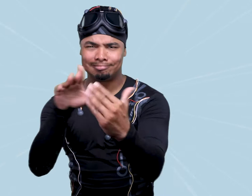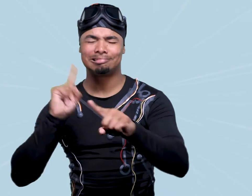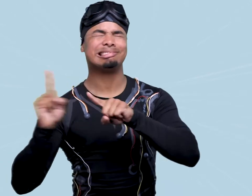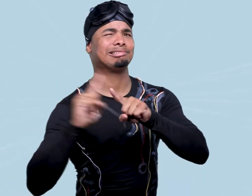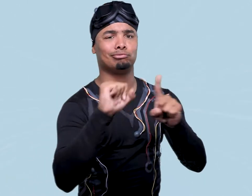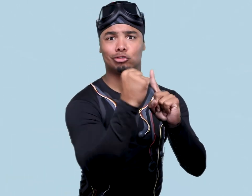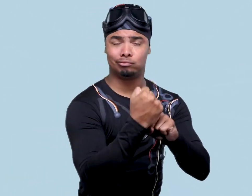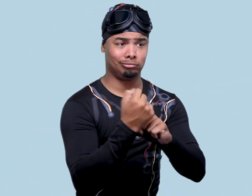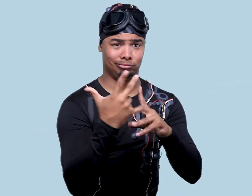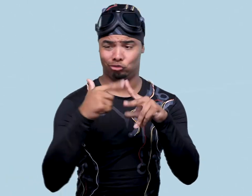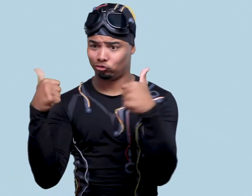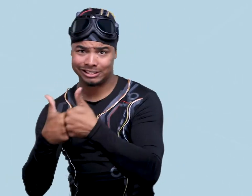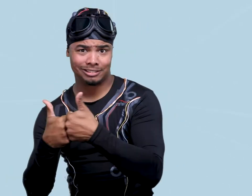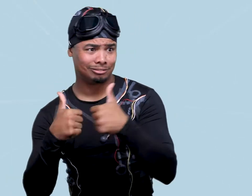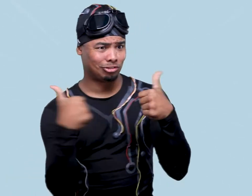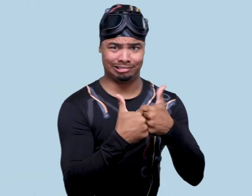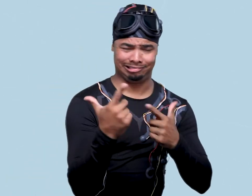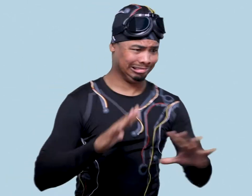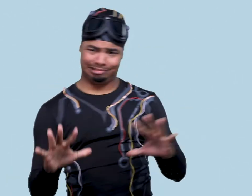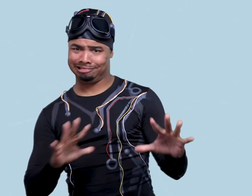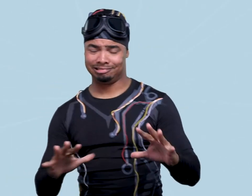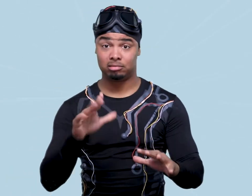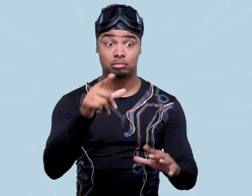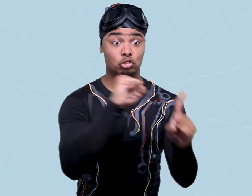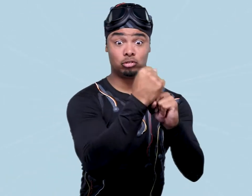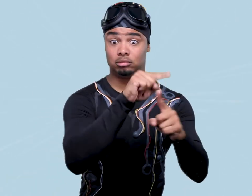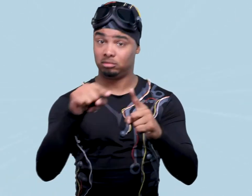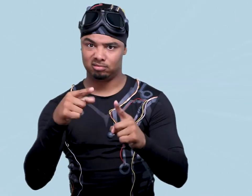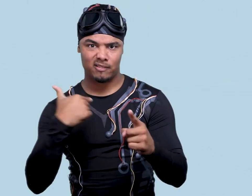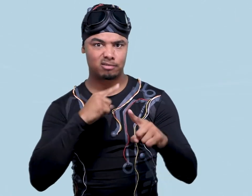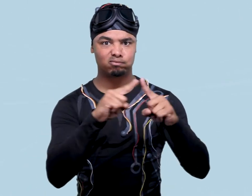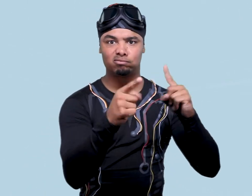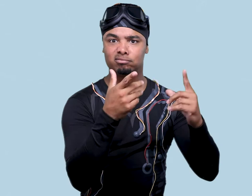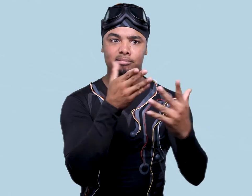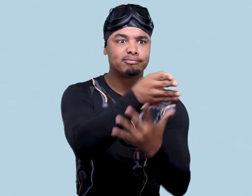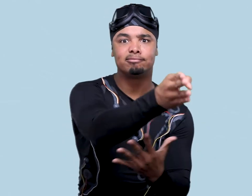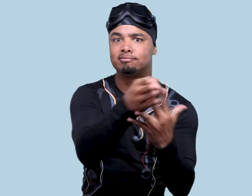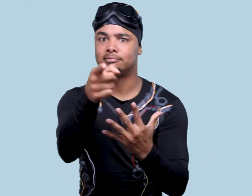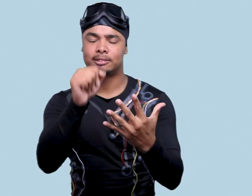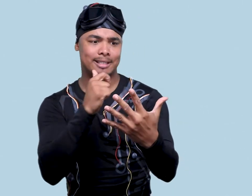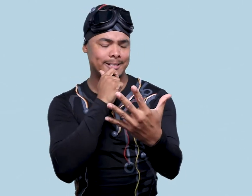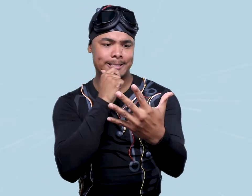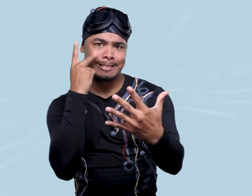You will face all kinds of challenging situations. Each one offers several paths to choose from.